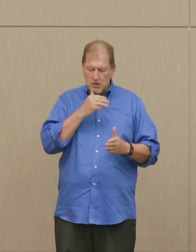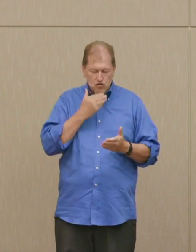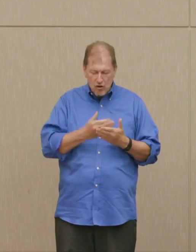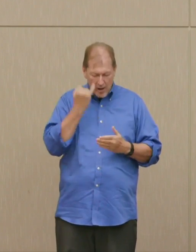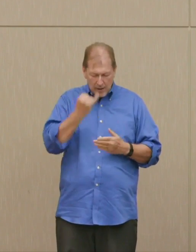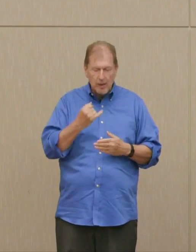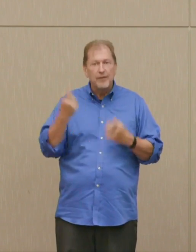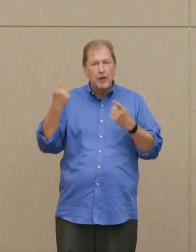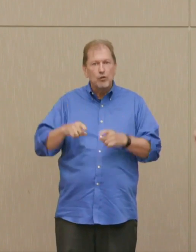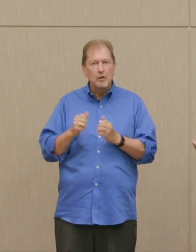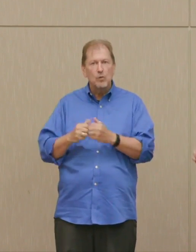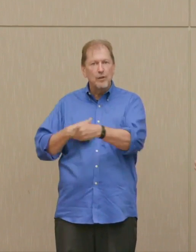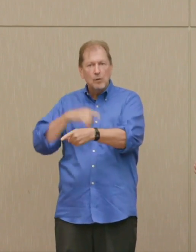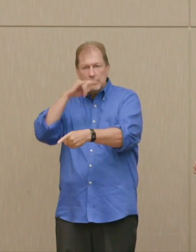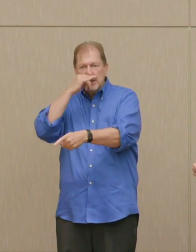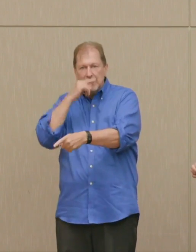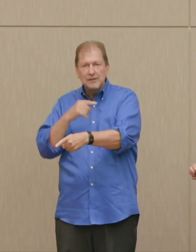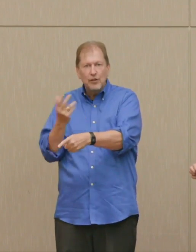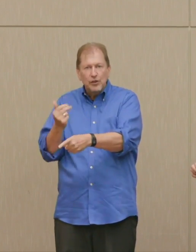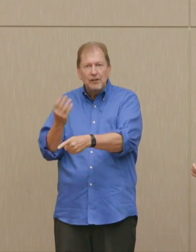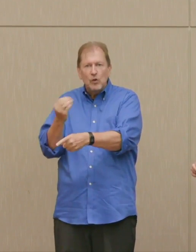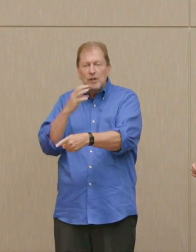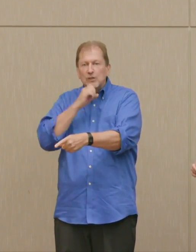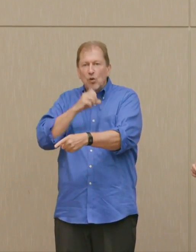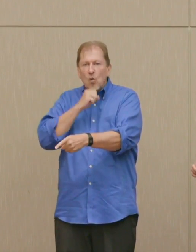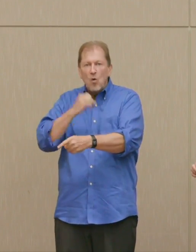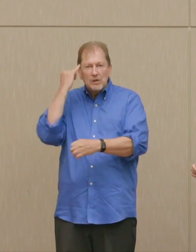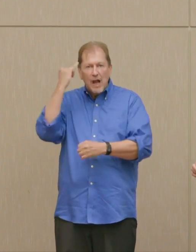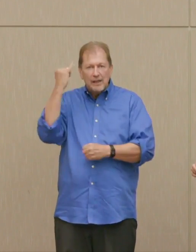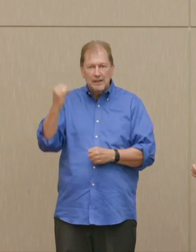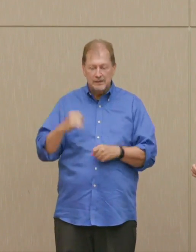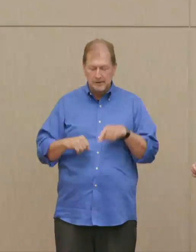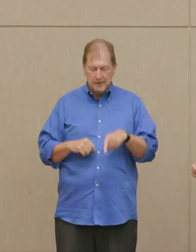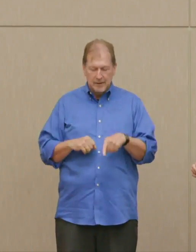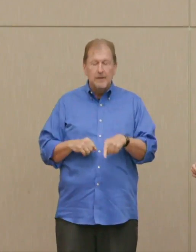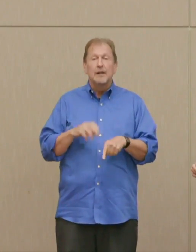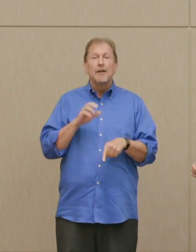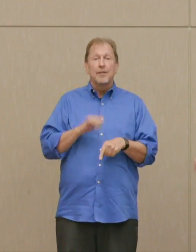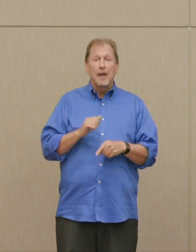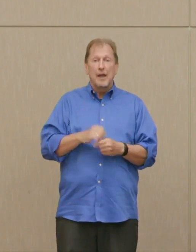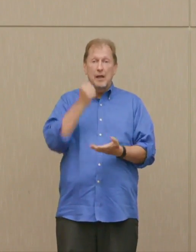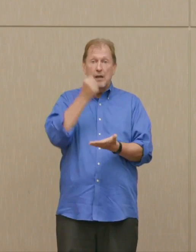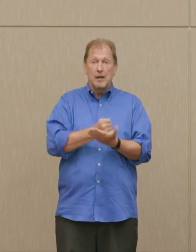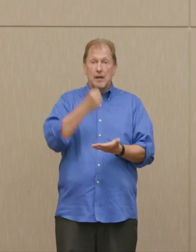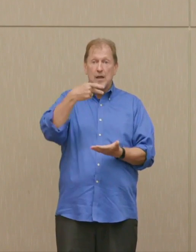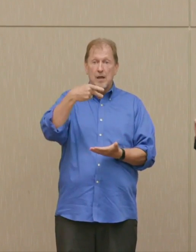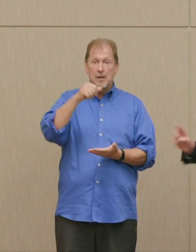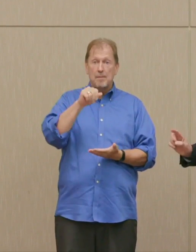Leo Szilard, who patented the idea of a chain reaction in 1933, when he first thought of